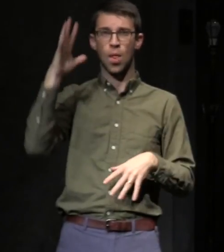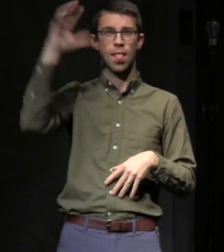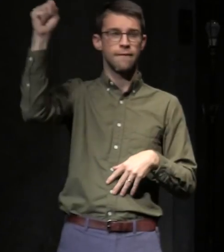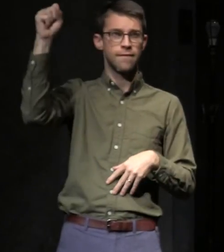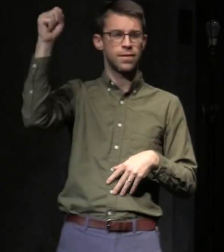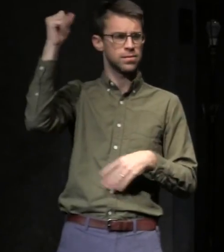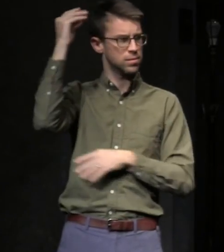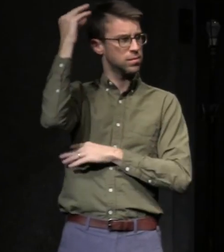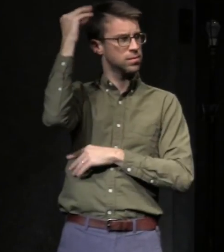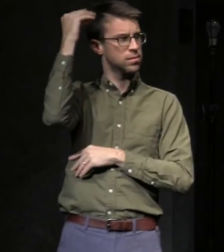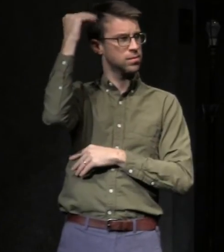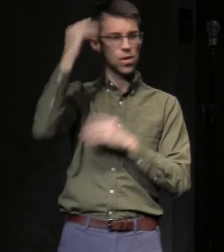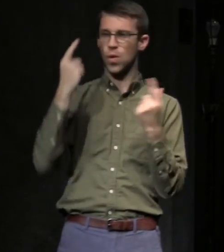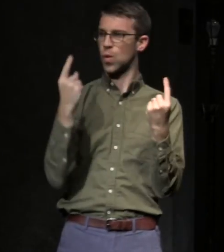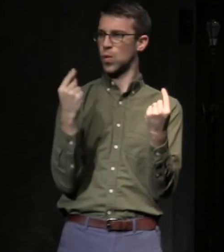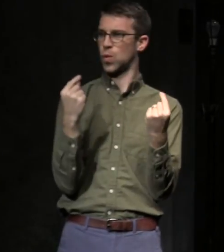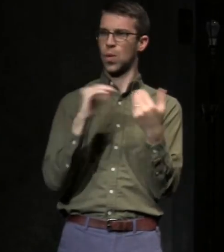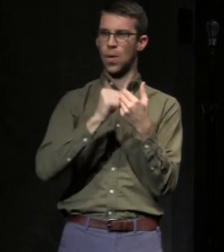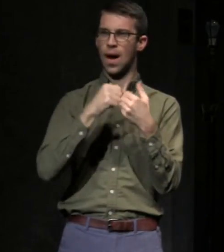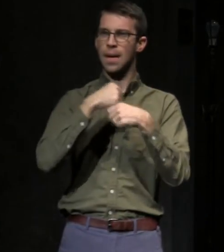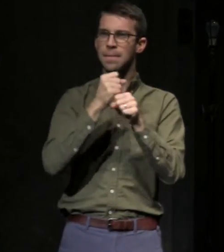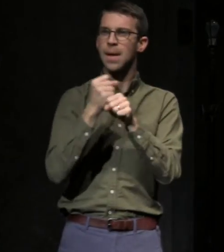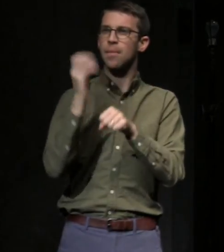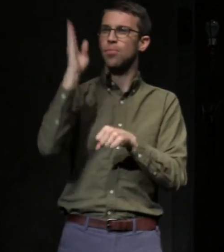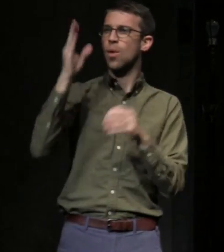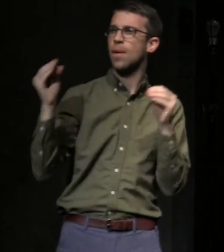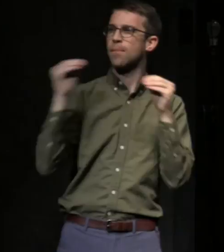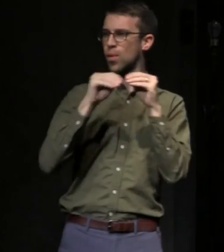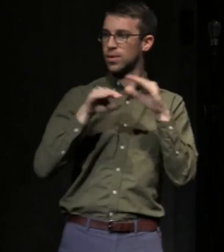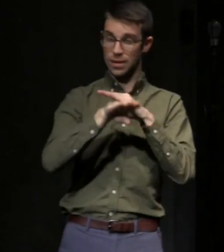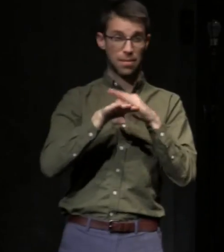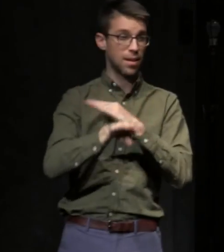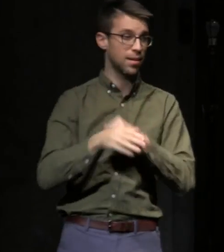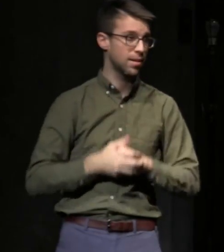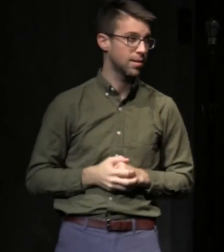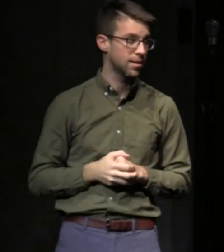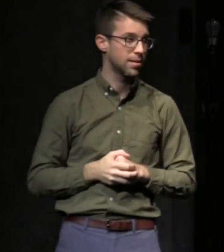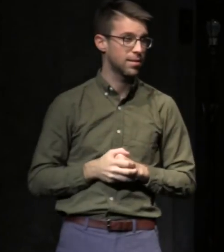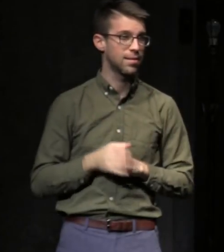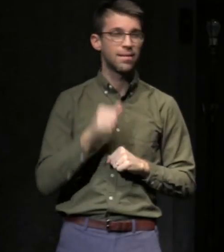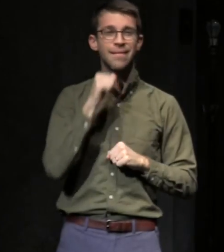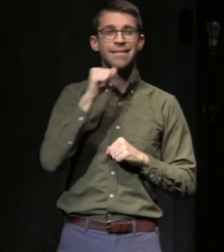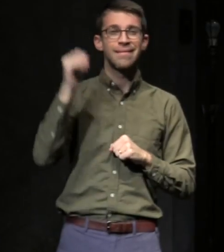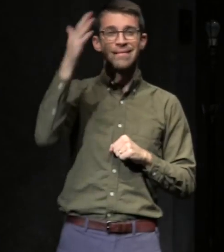we can all do to make Broadway a little bit more accessible. Not because someone tells us we